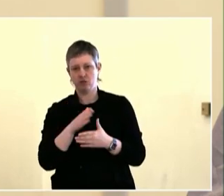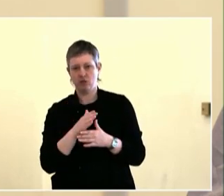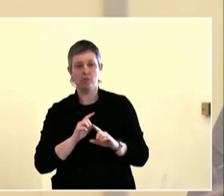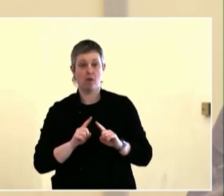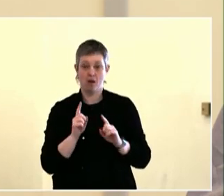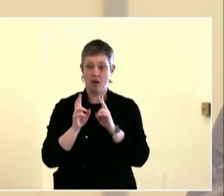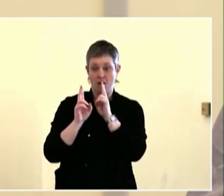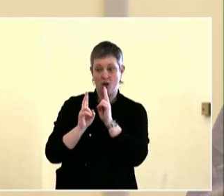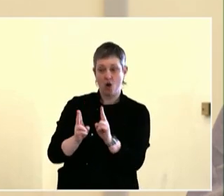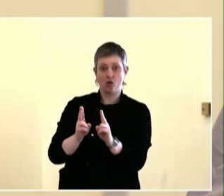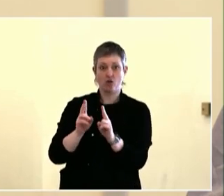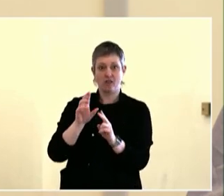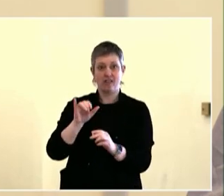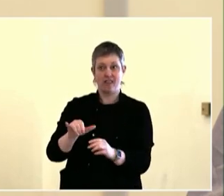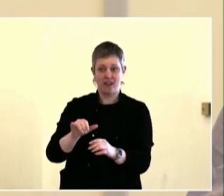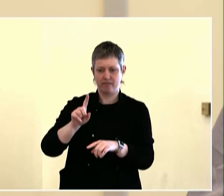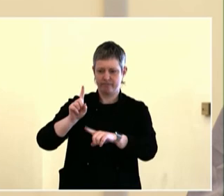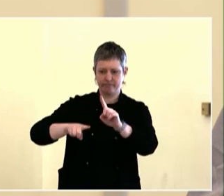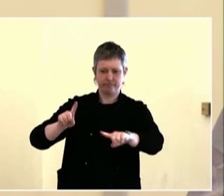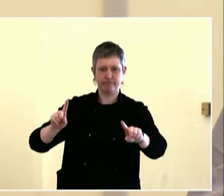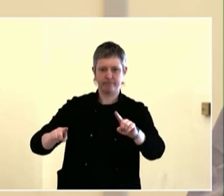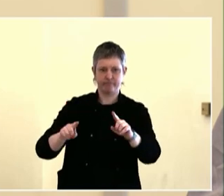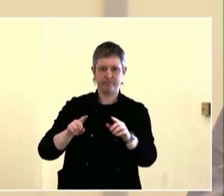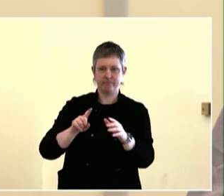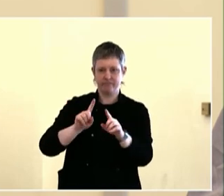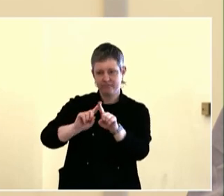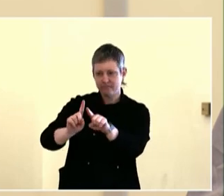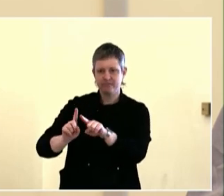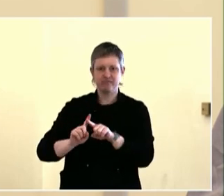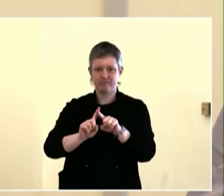making that youth person or adding more to the board so they